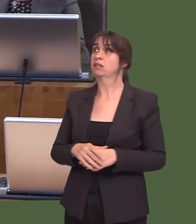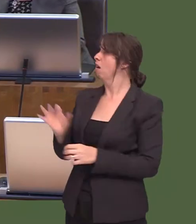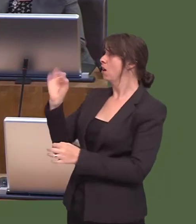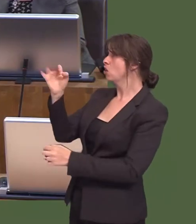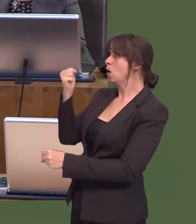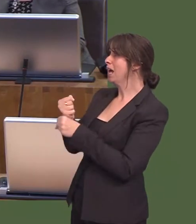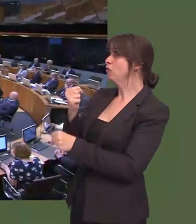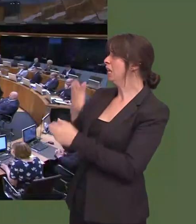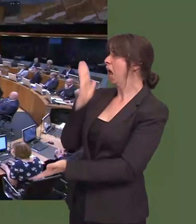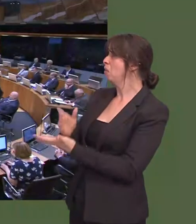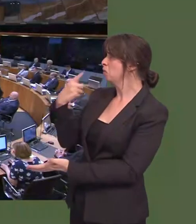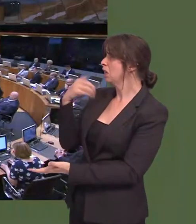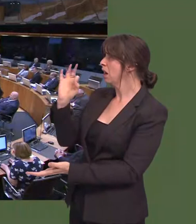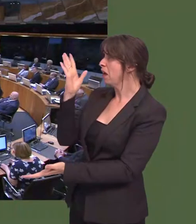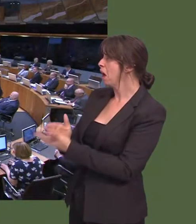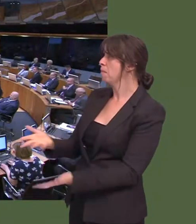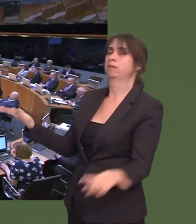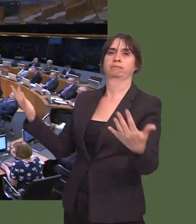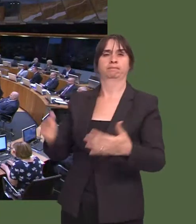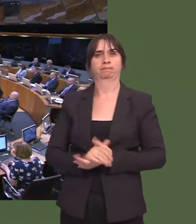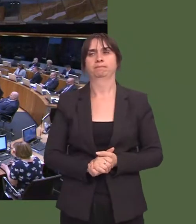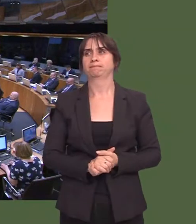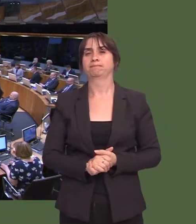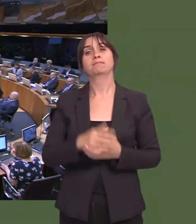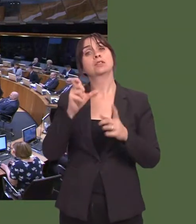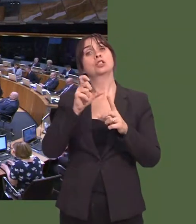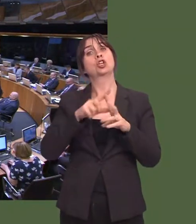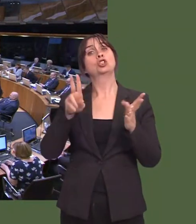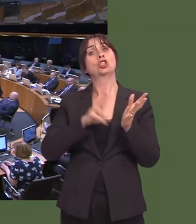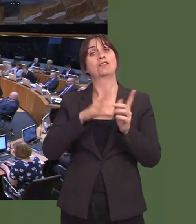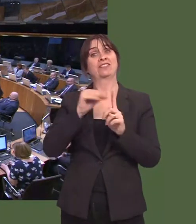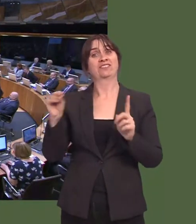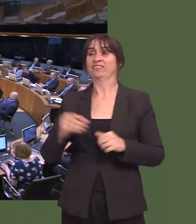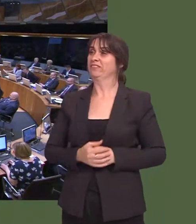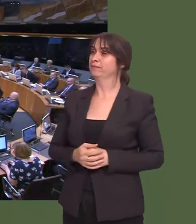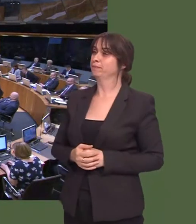Y Llywydd / The Llywydd: Arweinydd yr wrthblaid, Andrew R.T. Davies. Andrew R.T. Davies: Thank you, Presiding Officer.